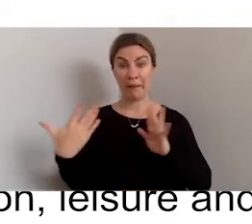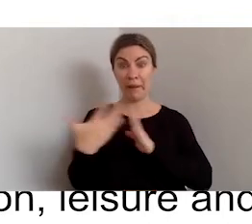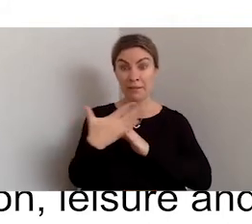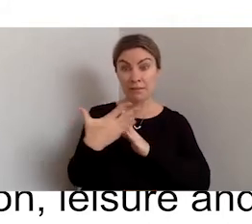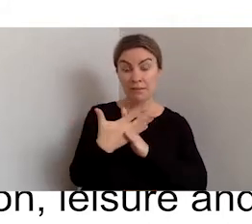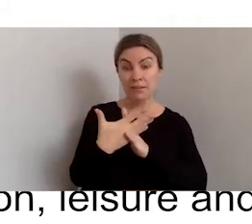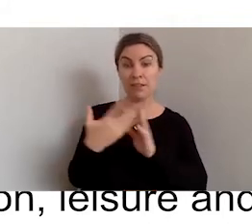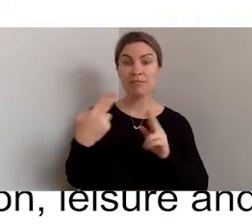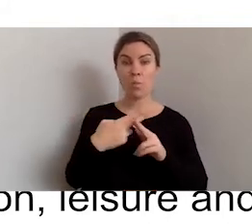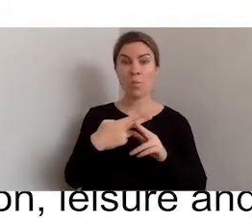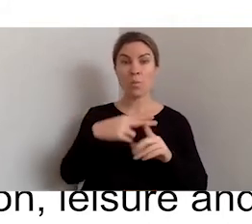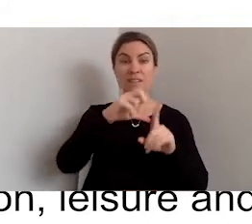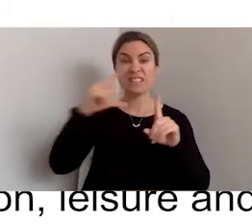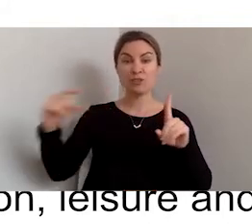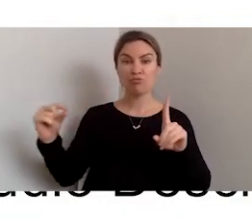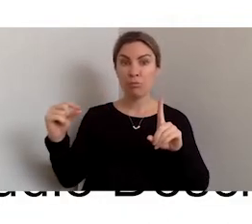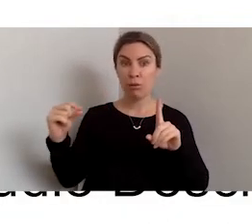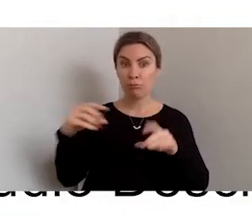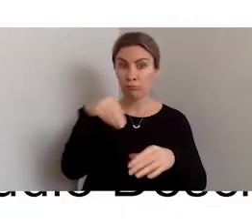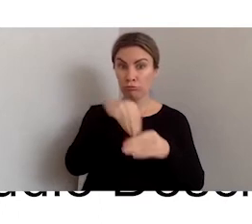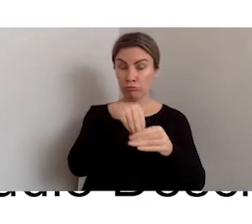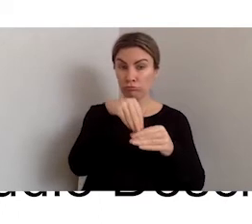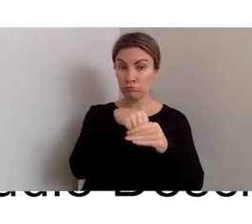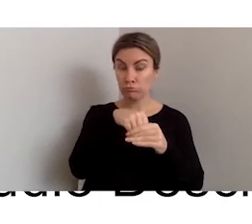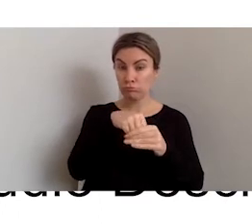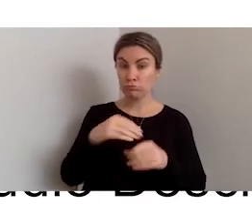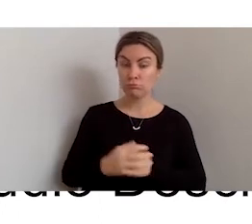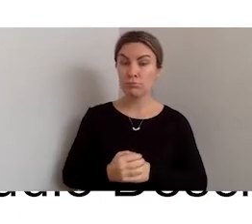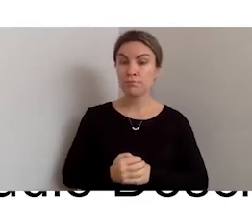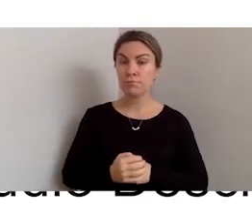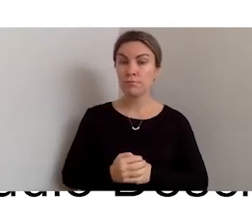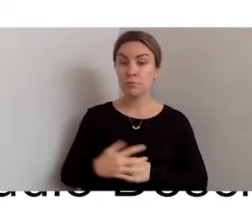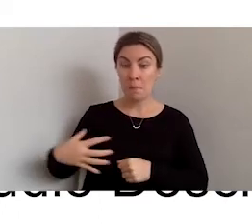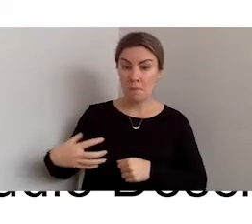content, to we need to have the latest technology? Do we need to